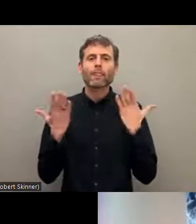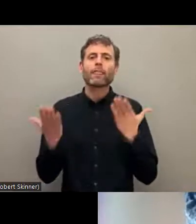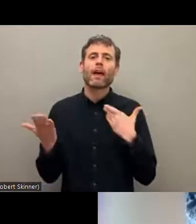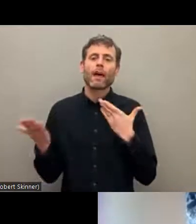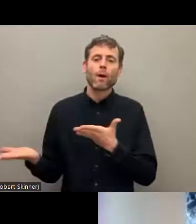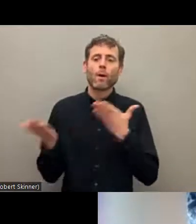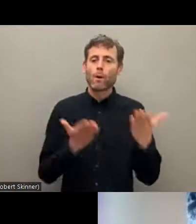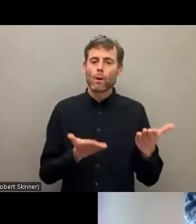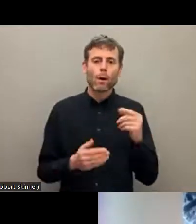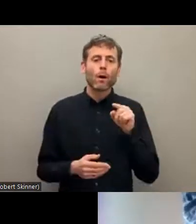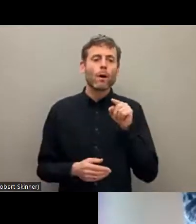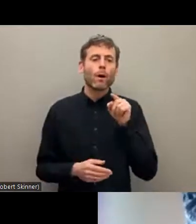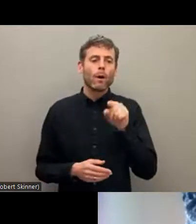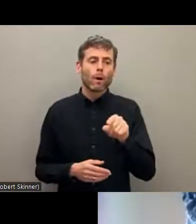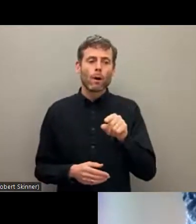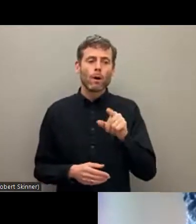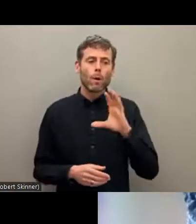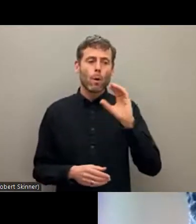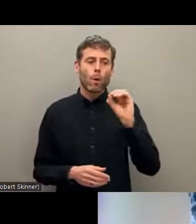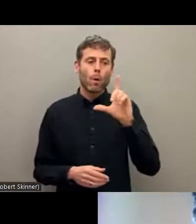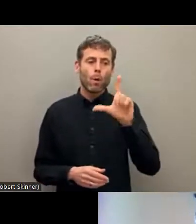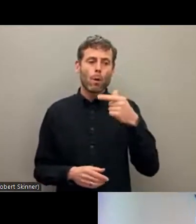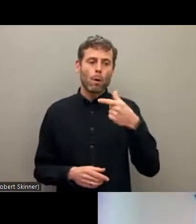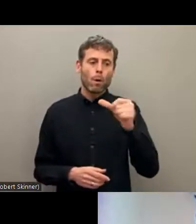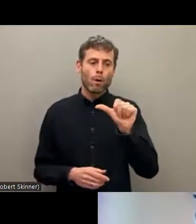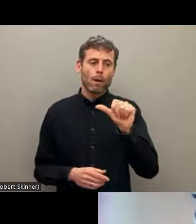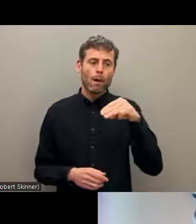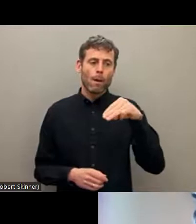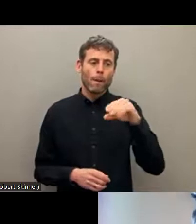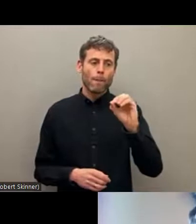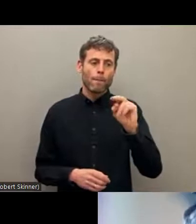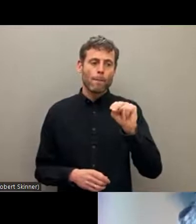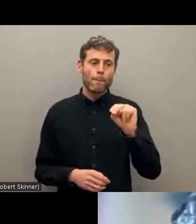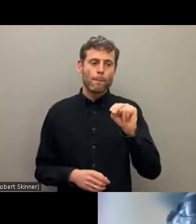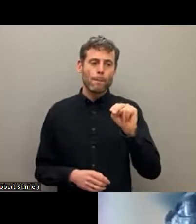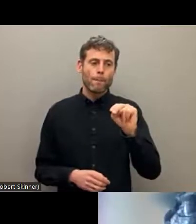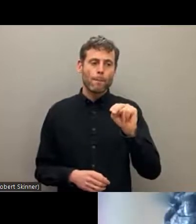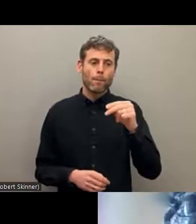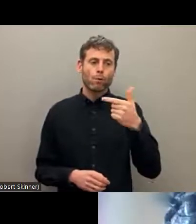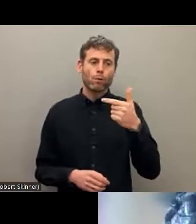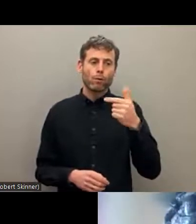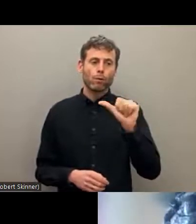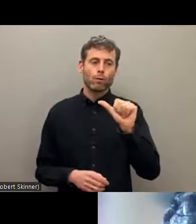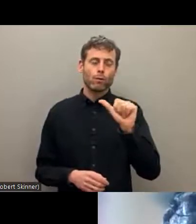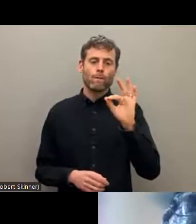closing remarks of this session. We are going to introduce Olga Montúfar.